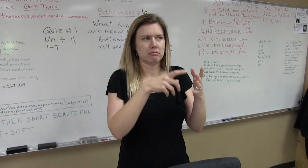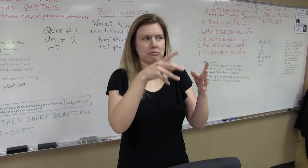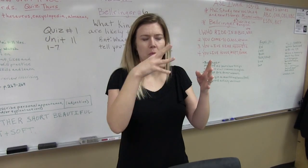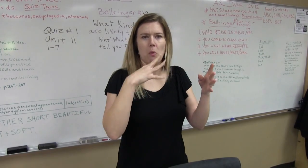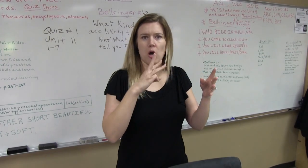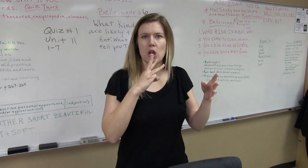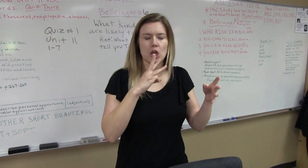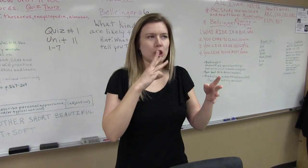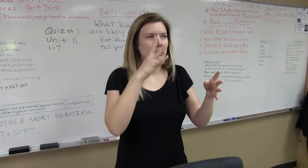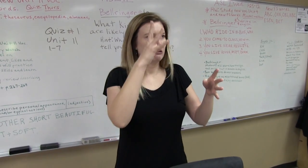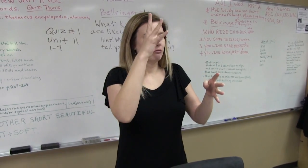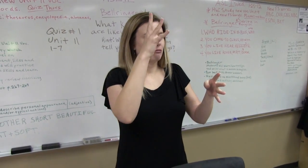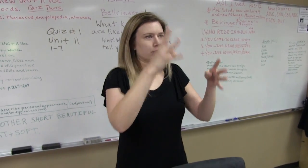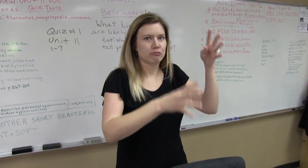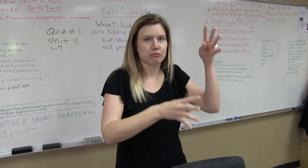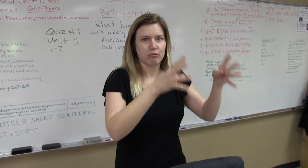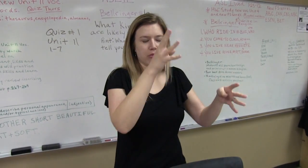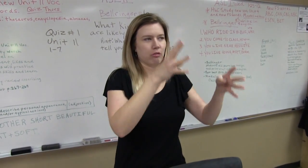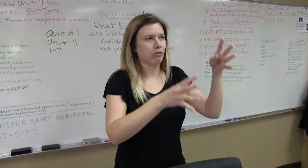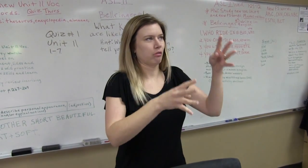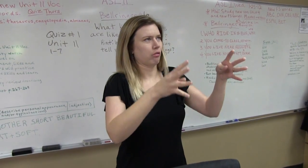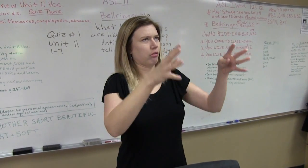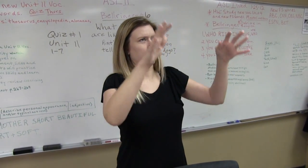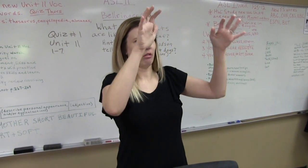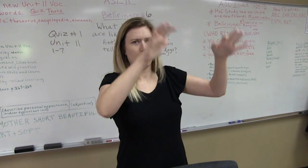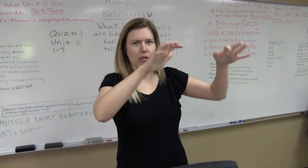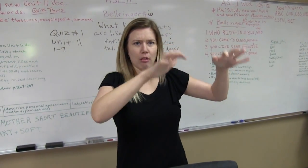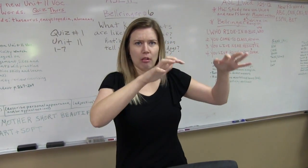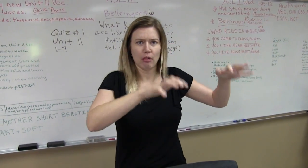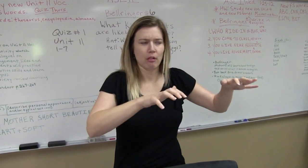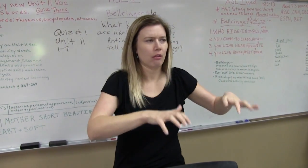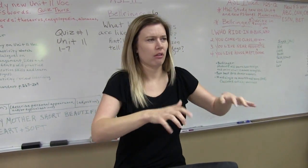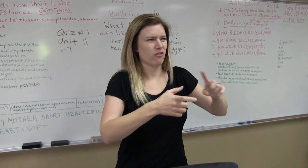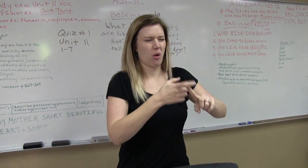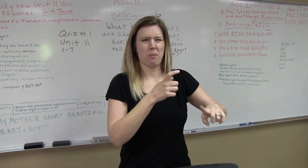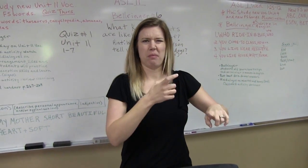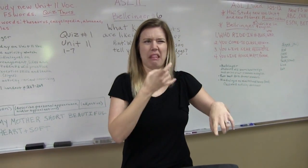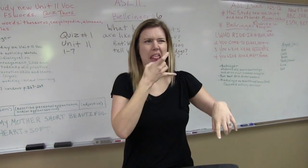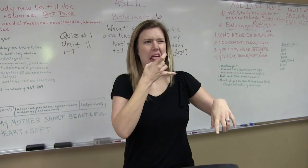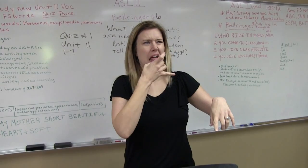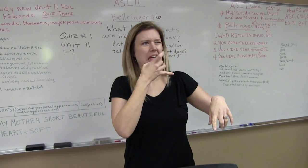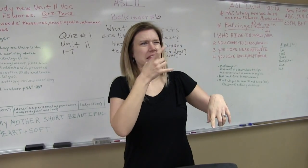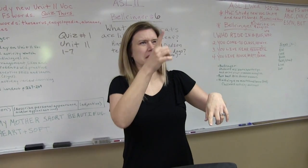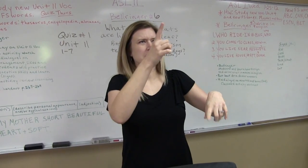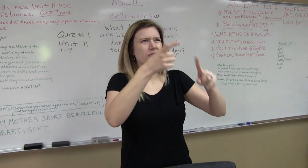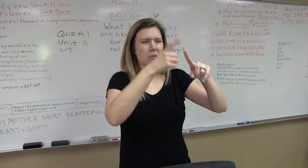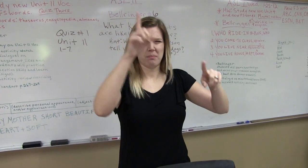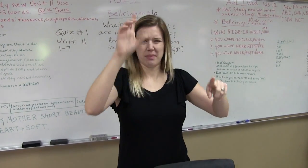I noticed there's a bunch of water streaming down like rain and the water's coming from